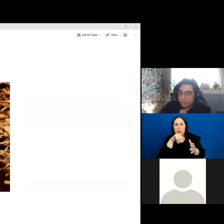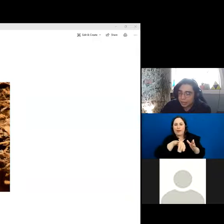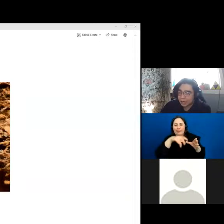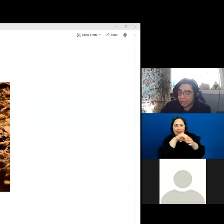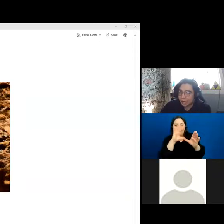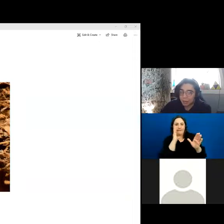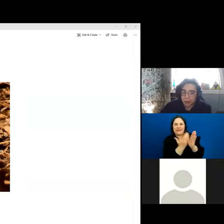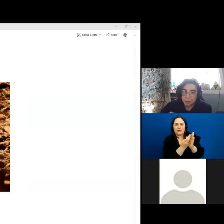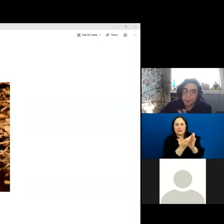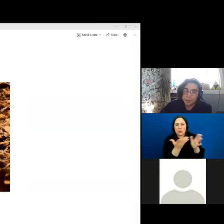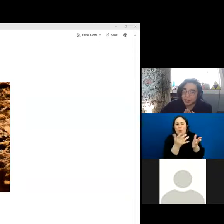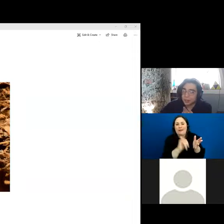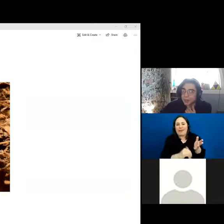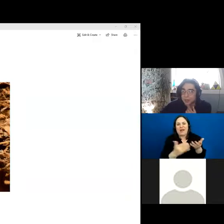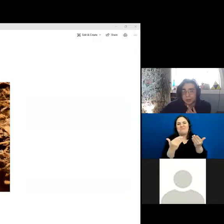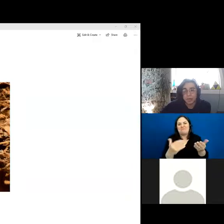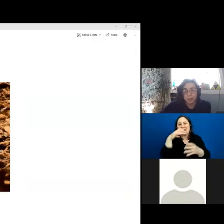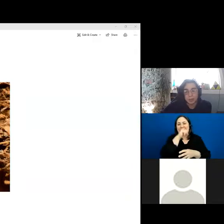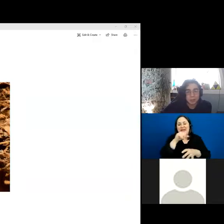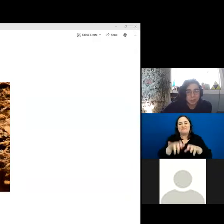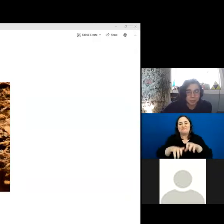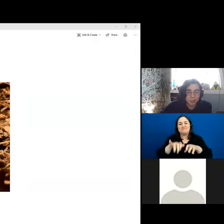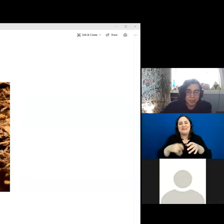And I’m also going to Zoom out so you can actually see what they are.